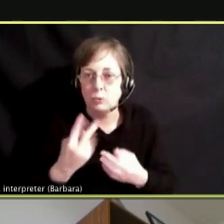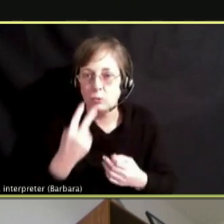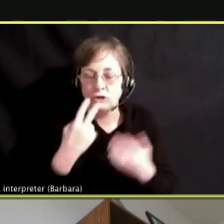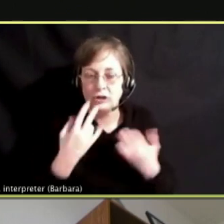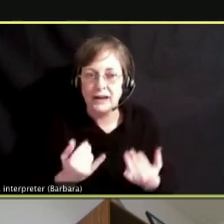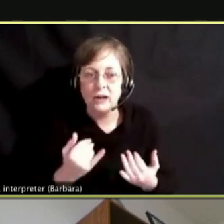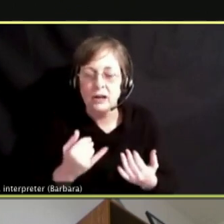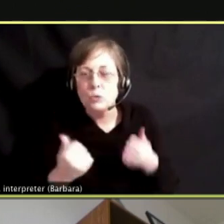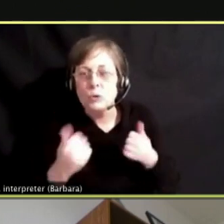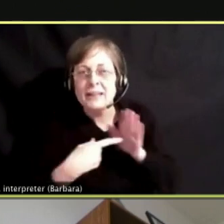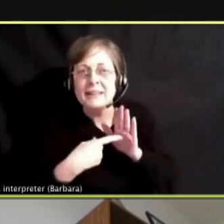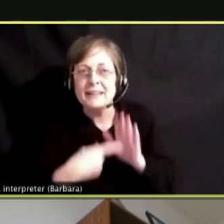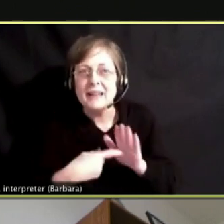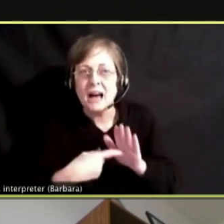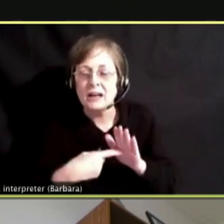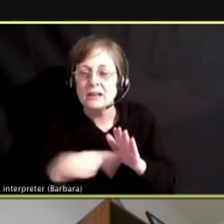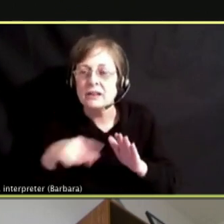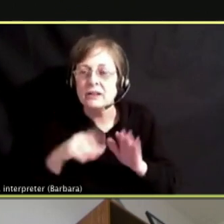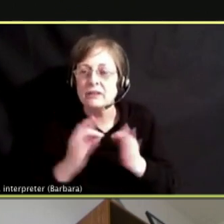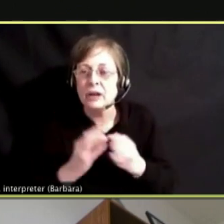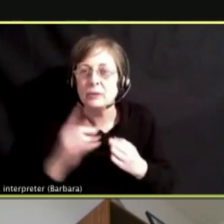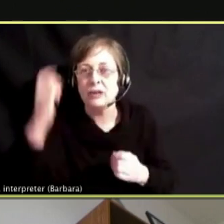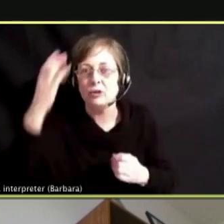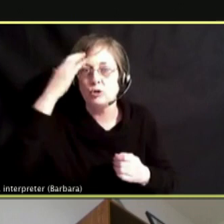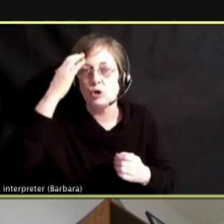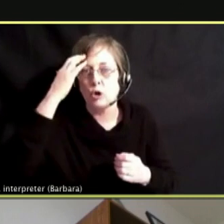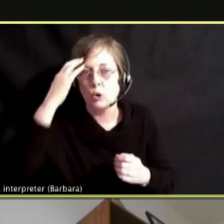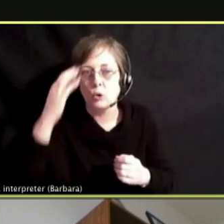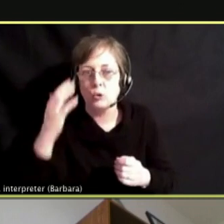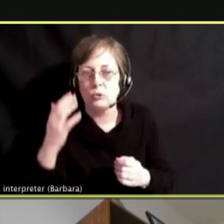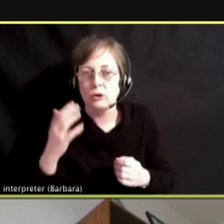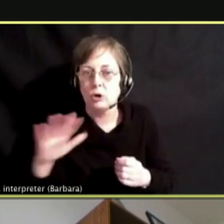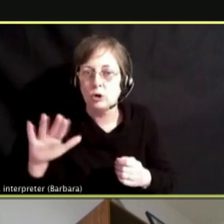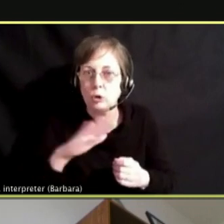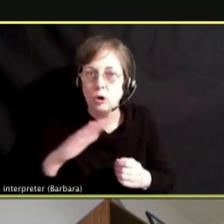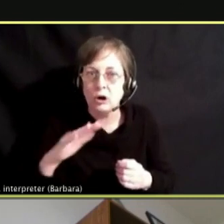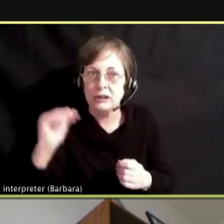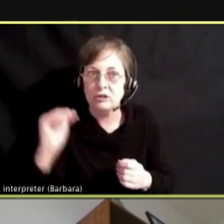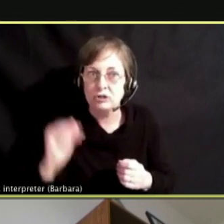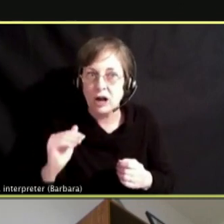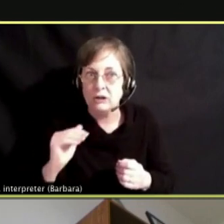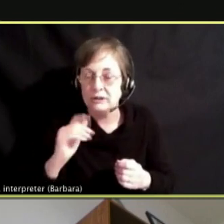OF THAT YOUR CHILD IS VAPING OR CAN YOU GET HELP ONE OF THE STRATEGIES FOR HELPING THEM